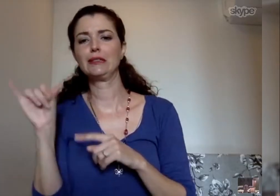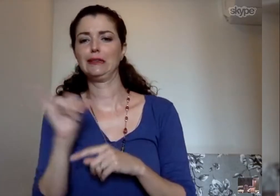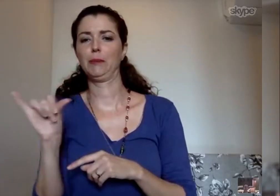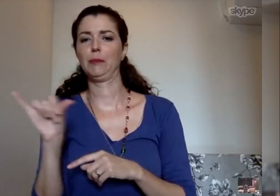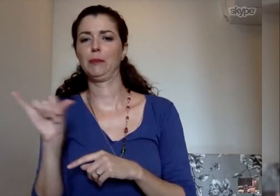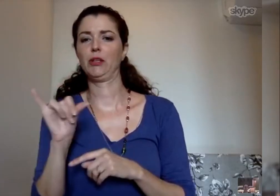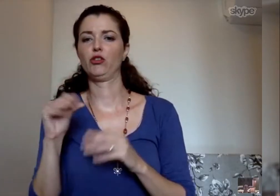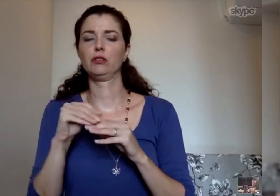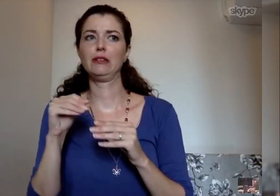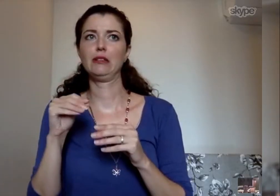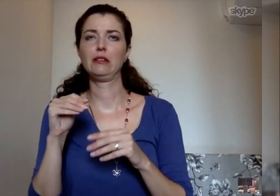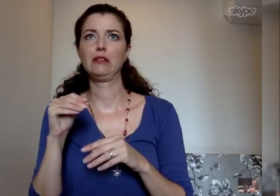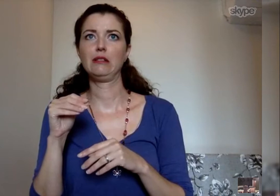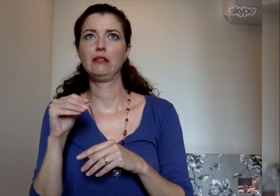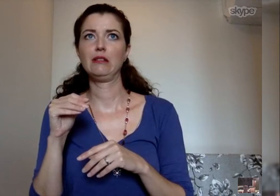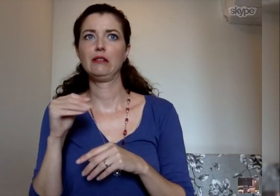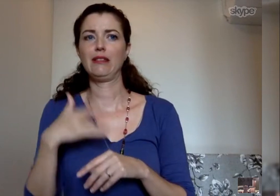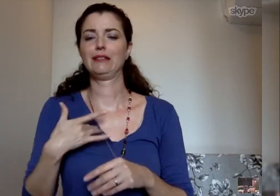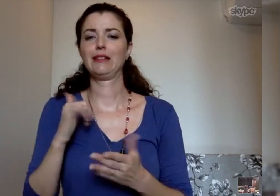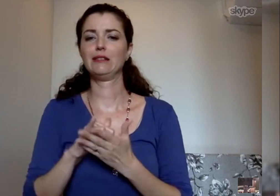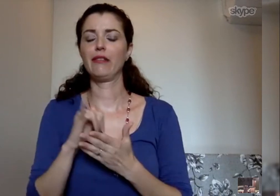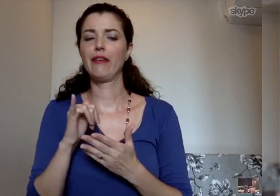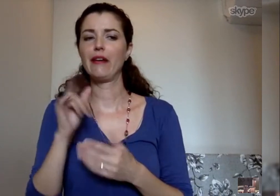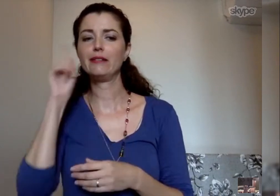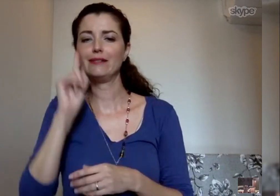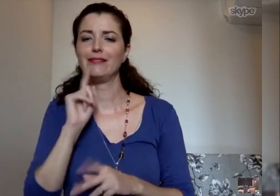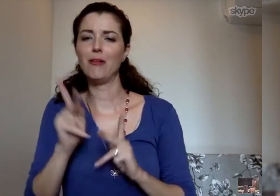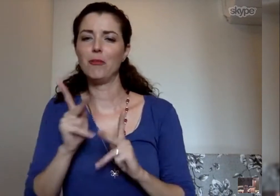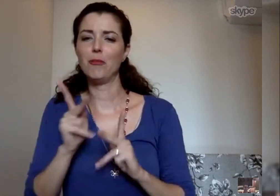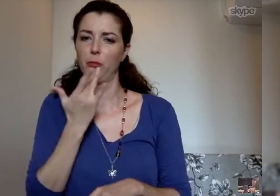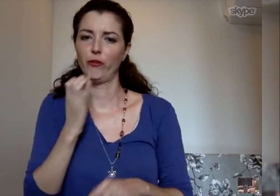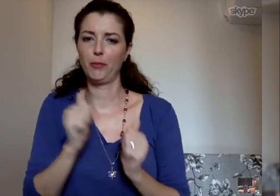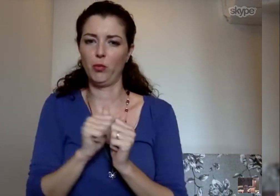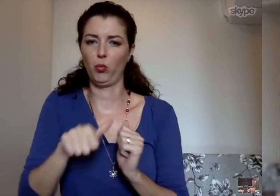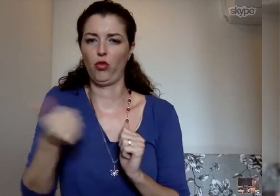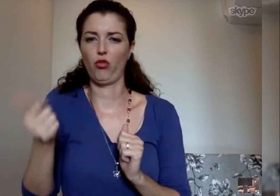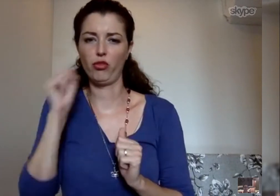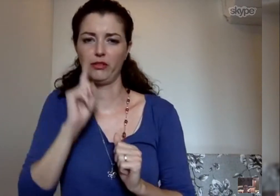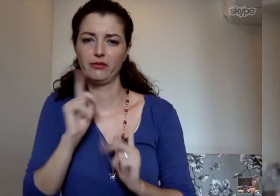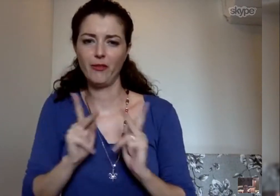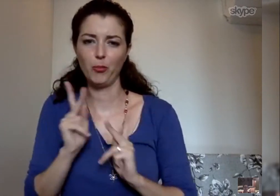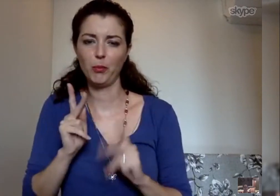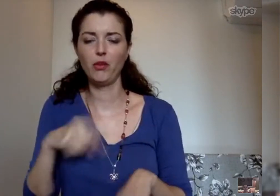Here deaf people have the tendency to prefer being around other deaf people or they prefer